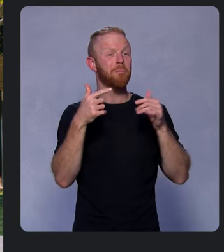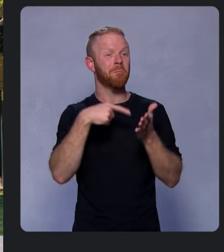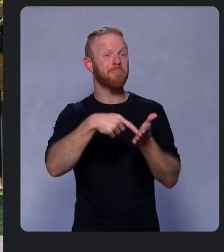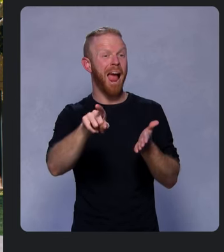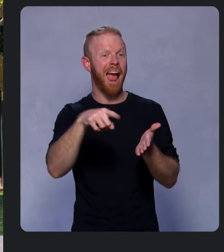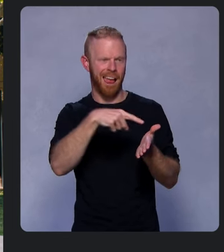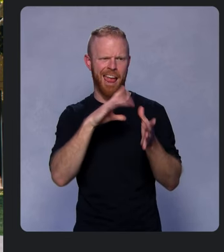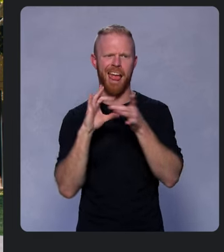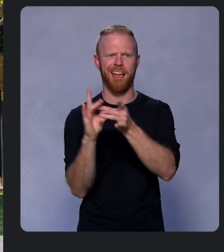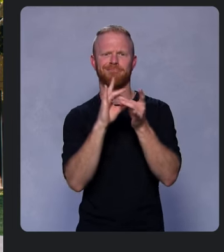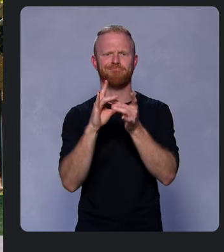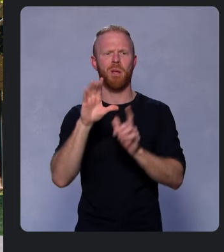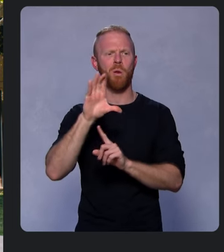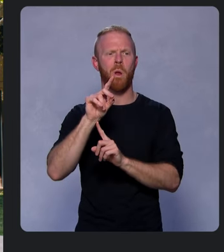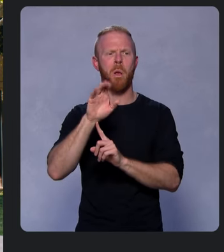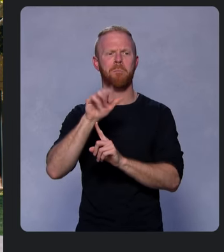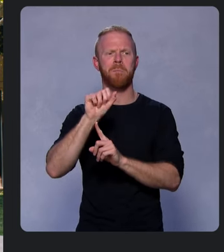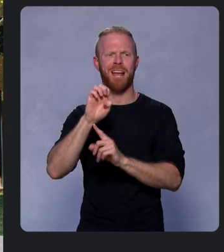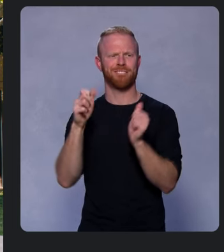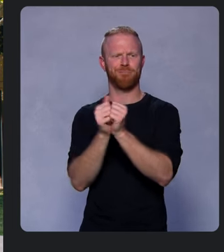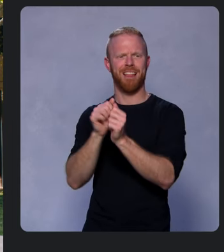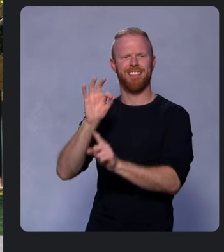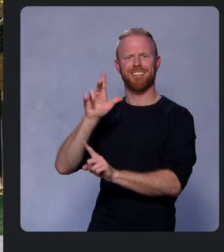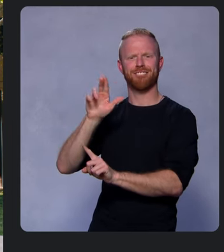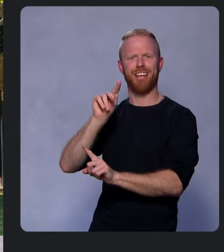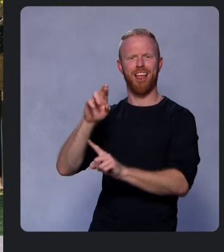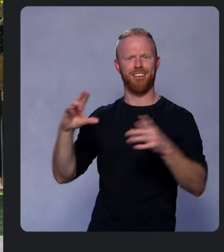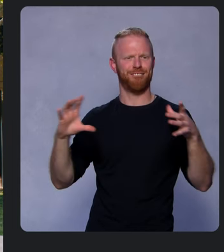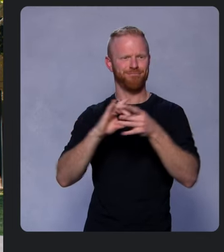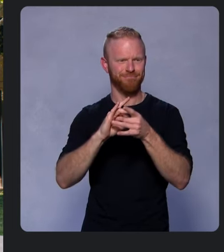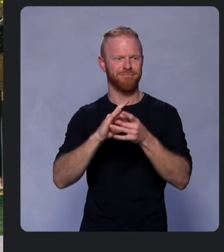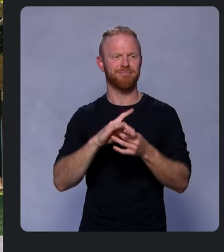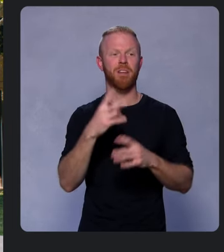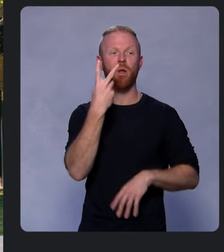with Flutter and went from two million lines of code to 1.1 million,